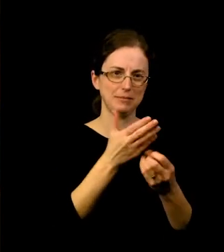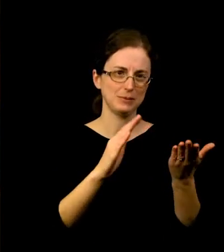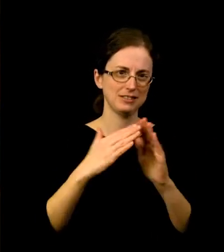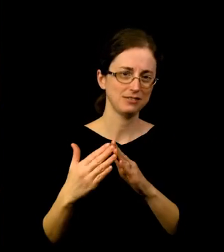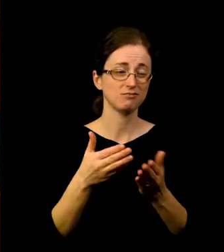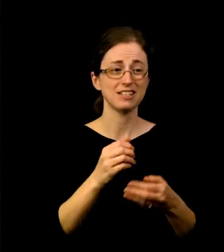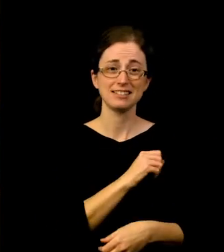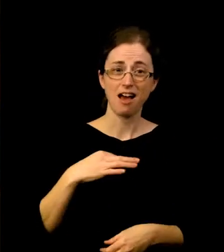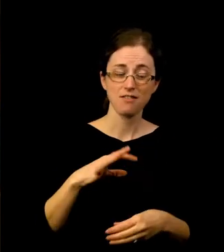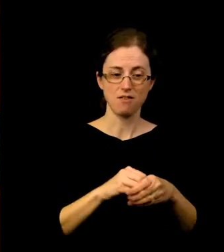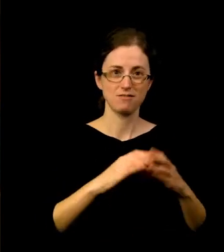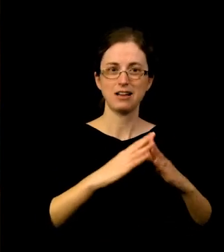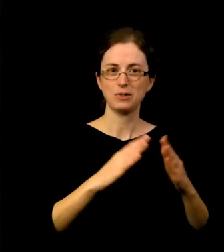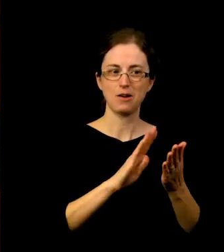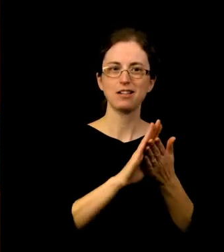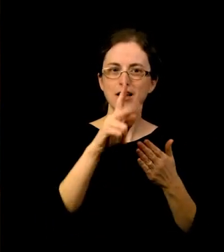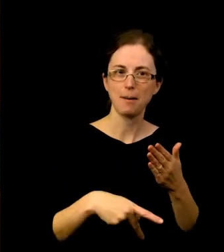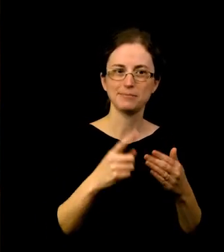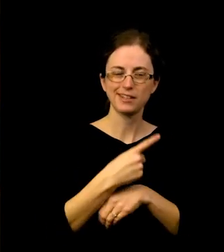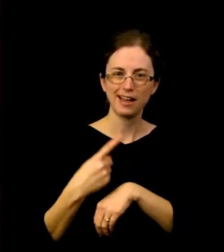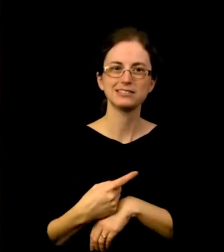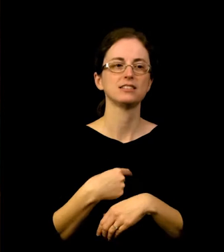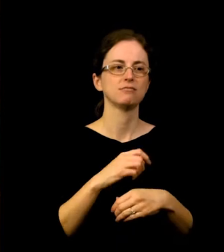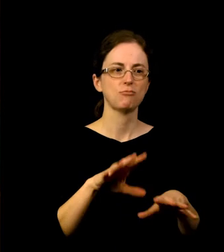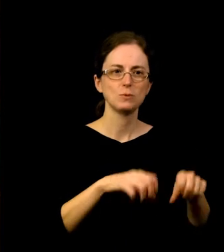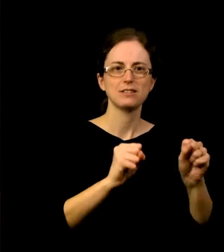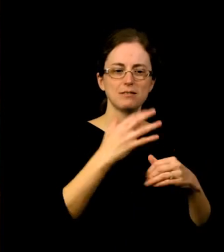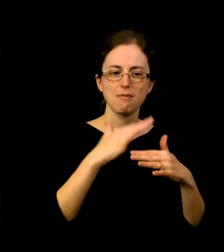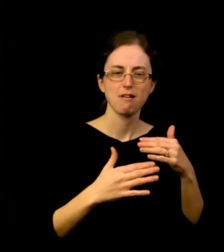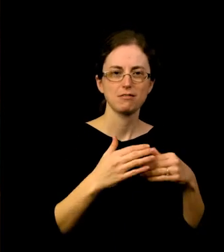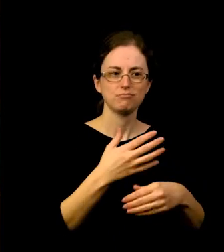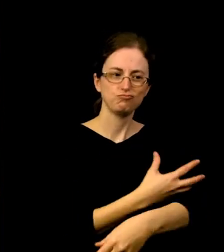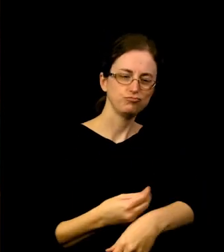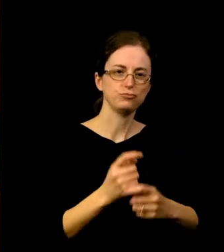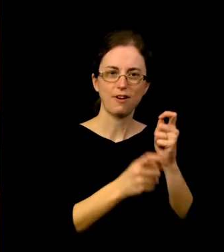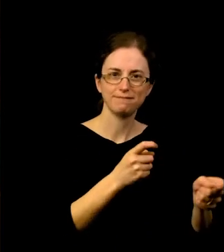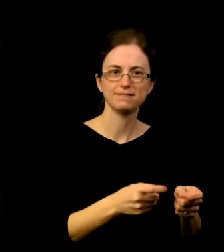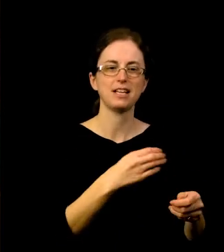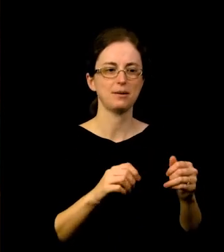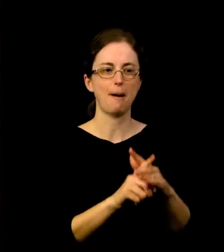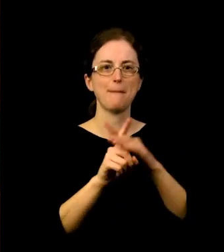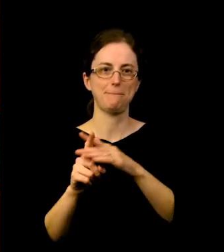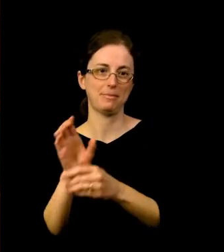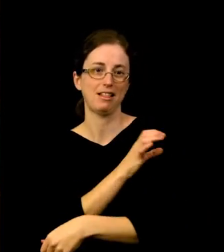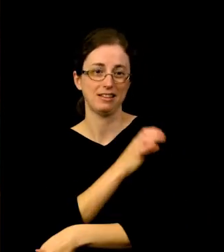blood drives and supported our partners on pop-up vaccine clinics. I know many of you have come to know our visitor services associates